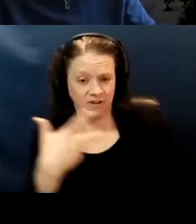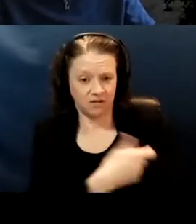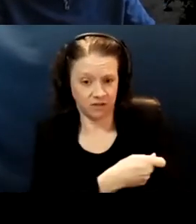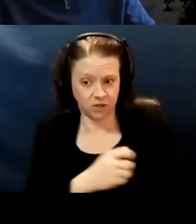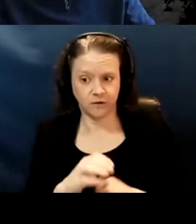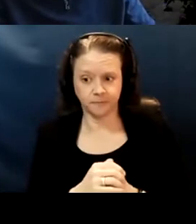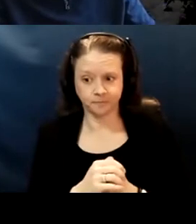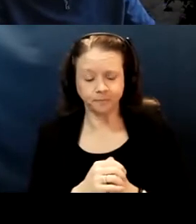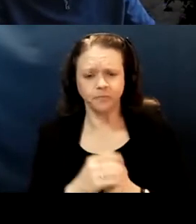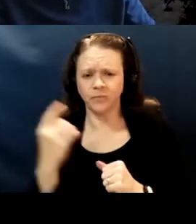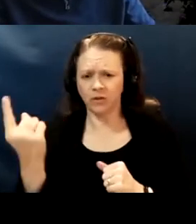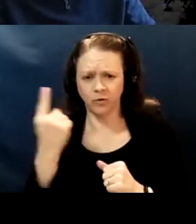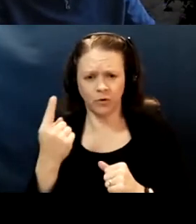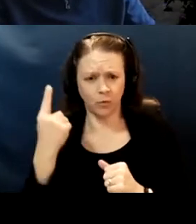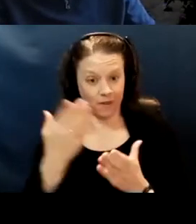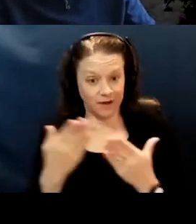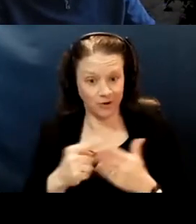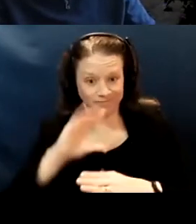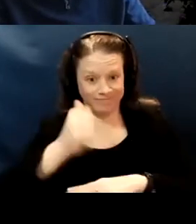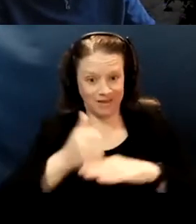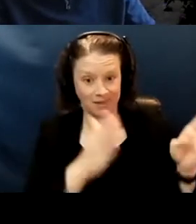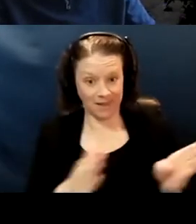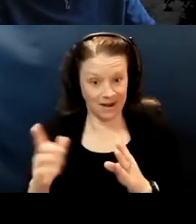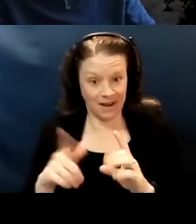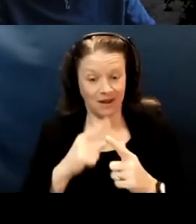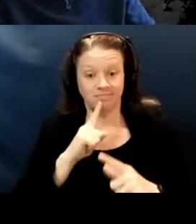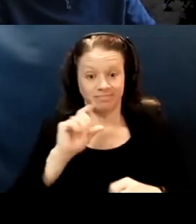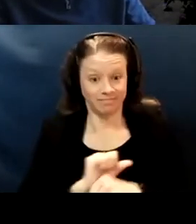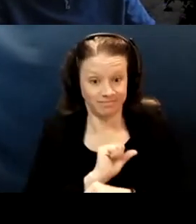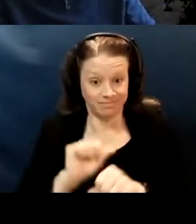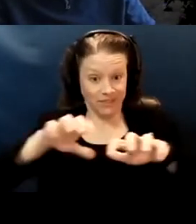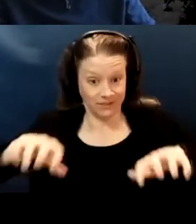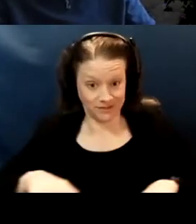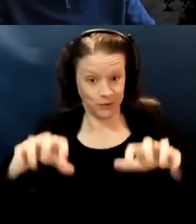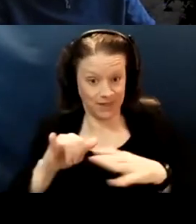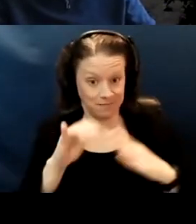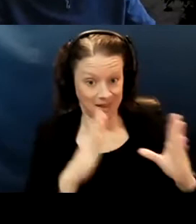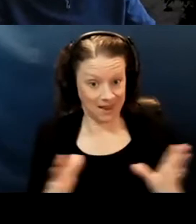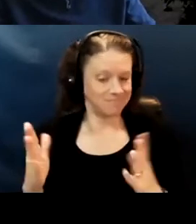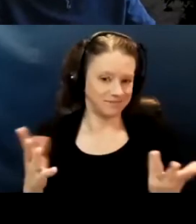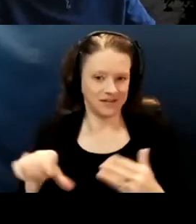there's always one thing to have the plan and it's another thing to implement the plan. So as we move closer to implementation,